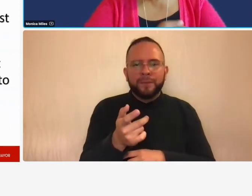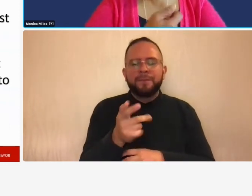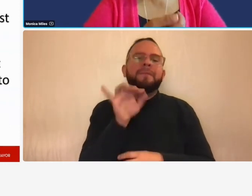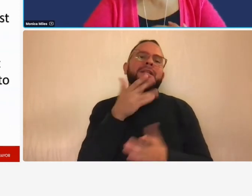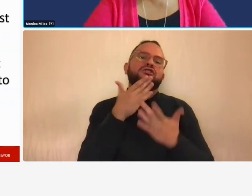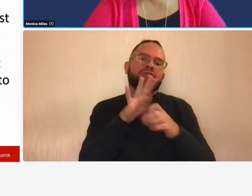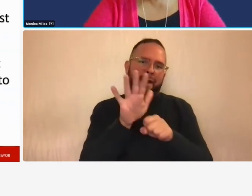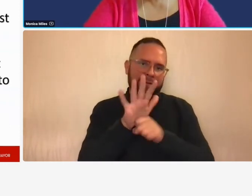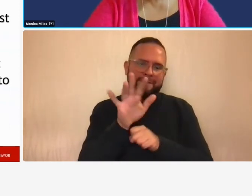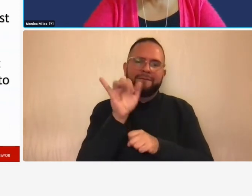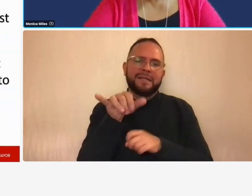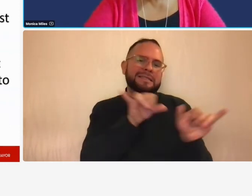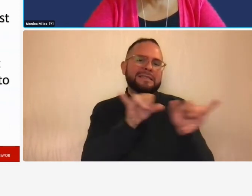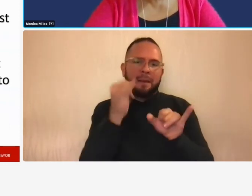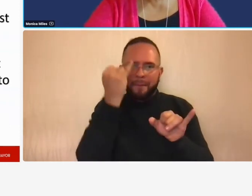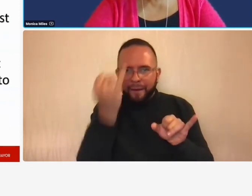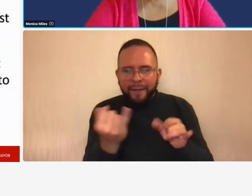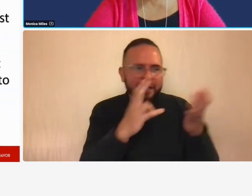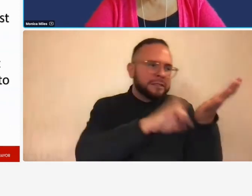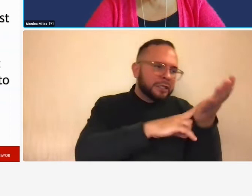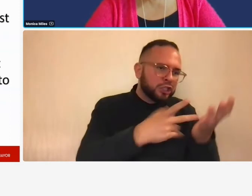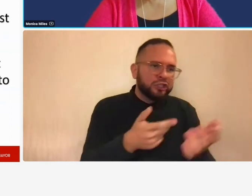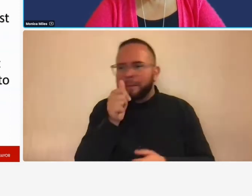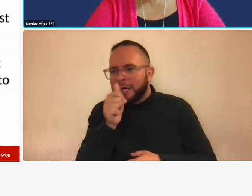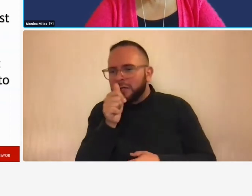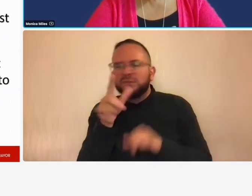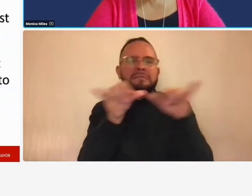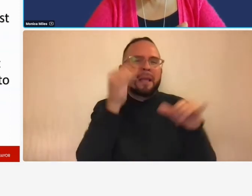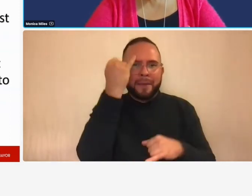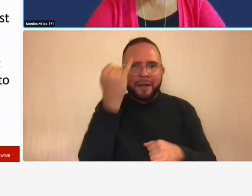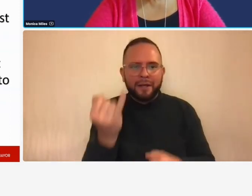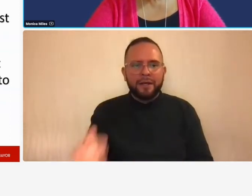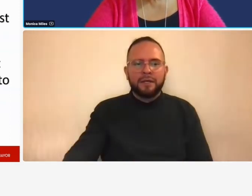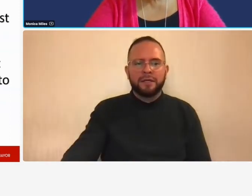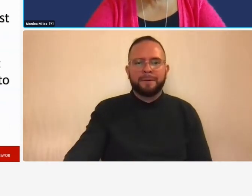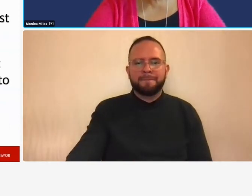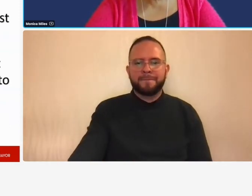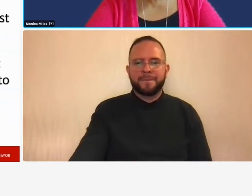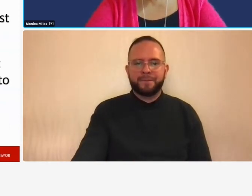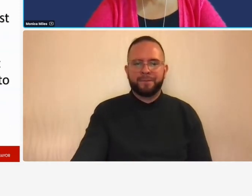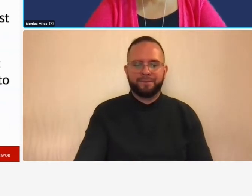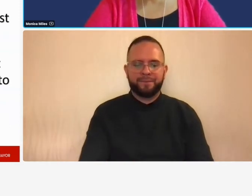substitutes as an electronic signature okay also same thing with approving time